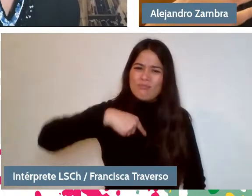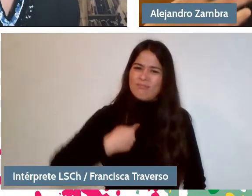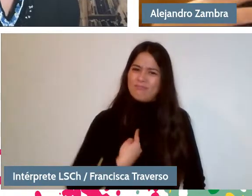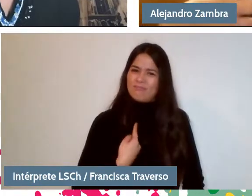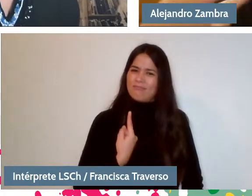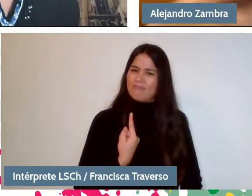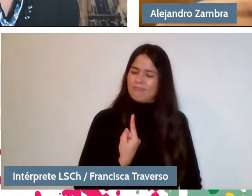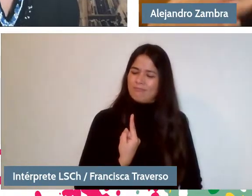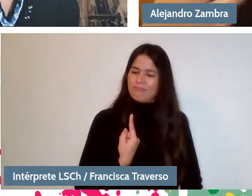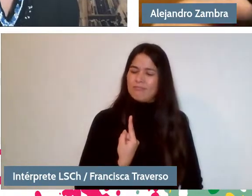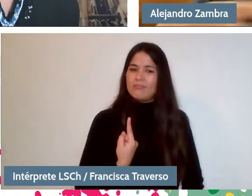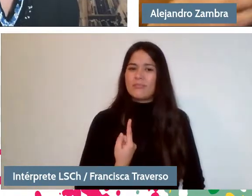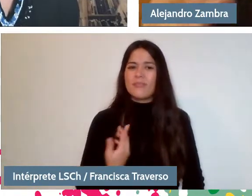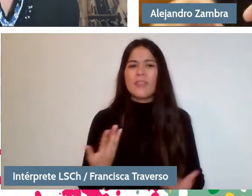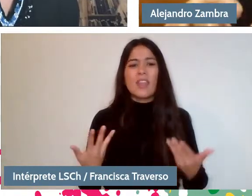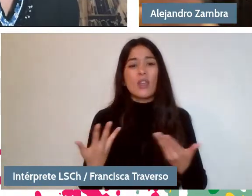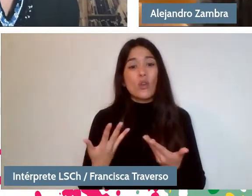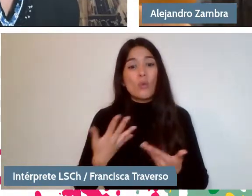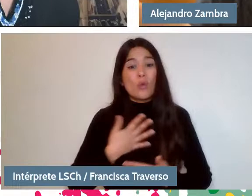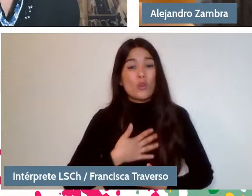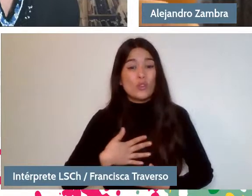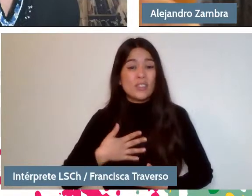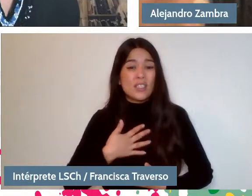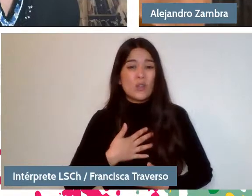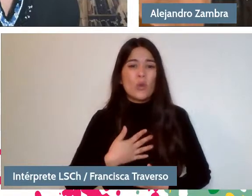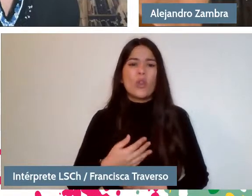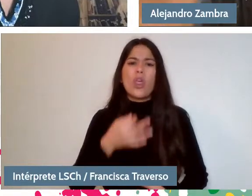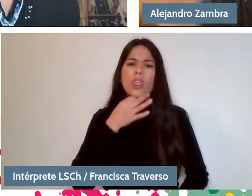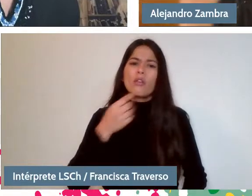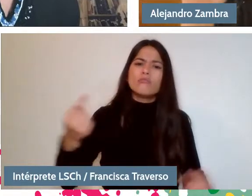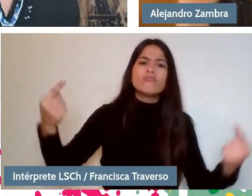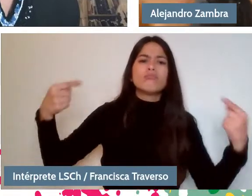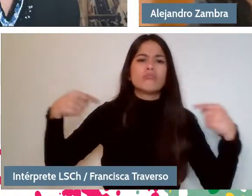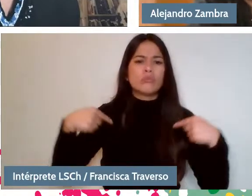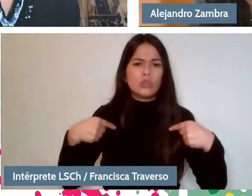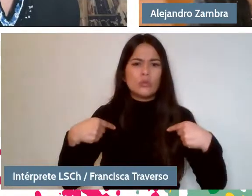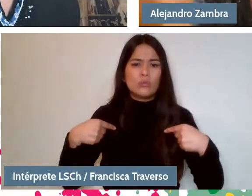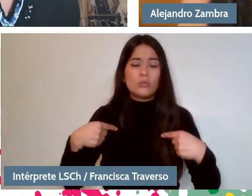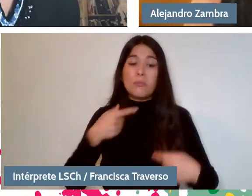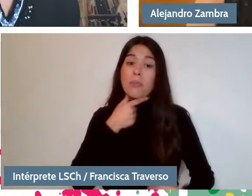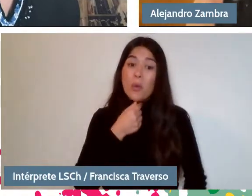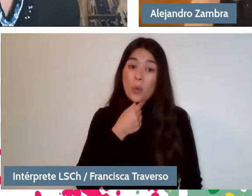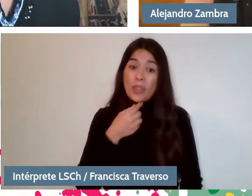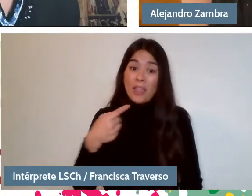And, how do we feel when we have to say I? If we like it, if we don't like it, if we avoid it.